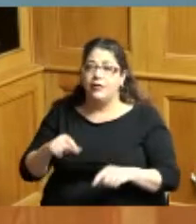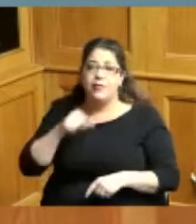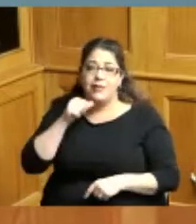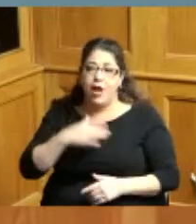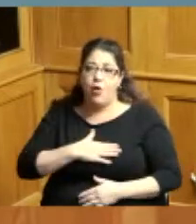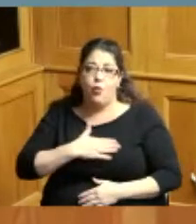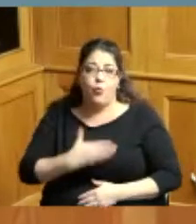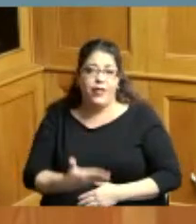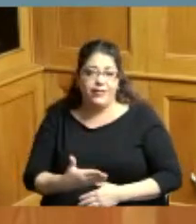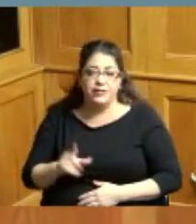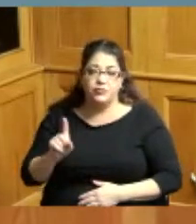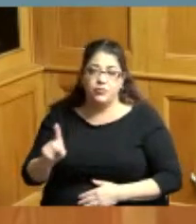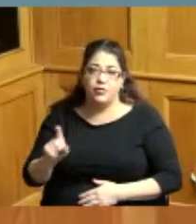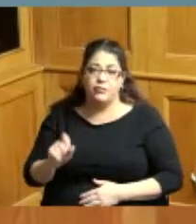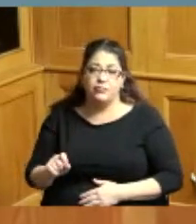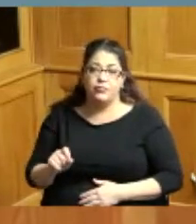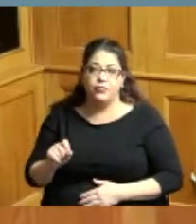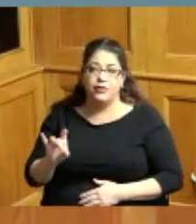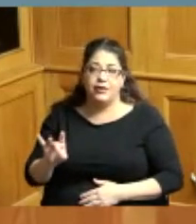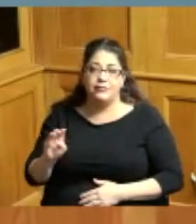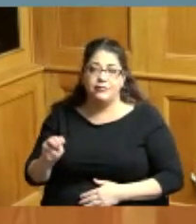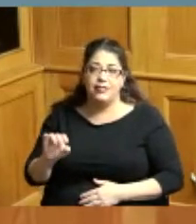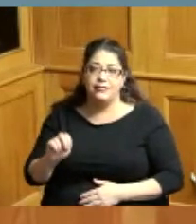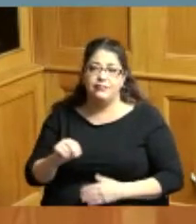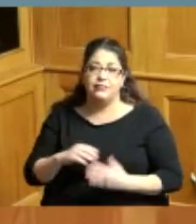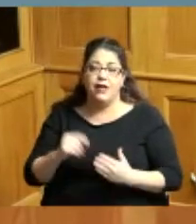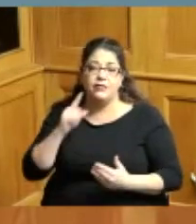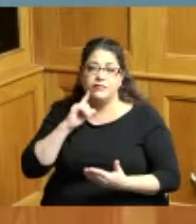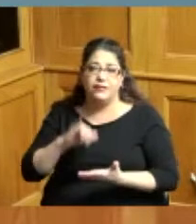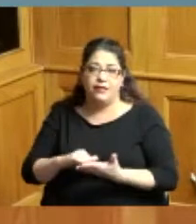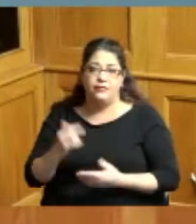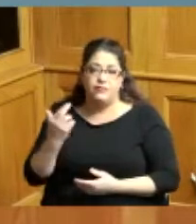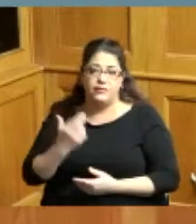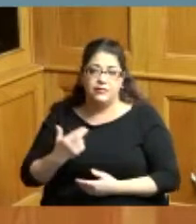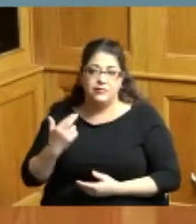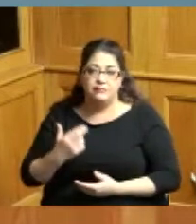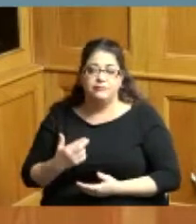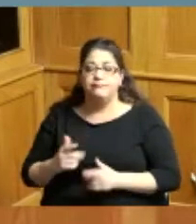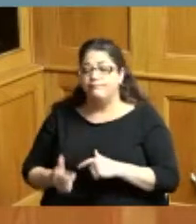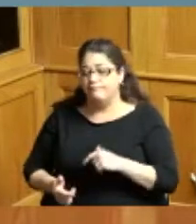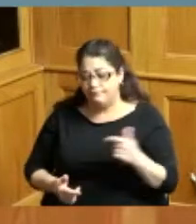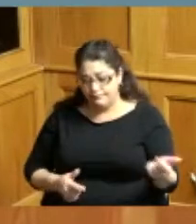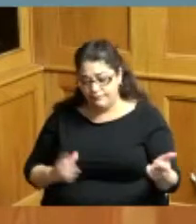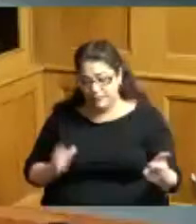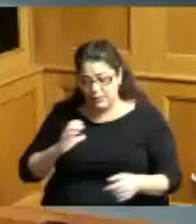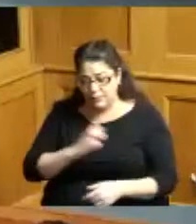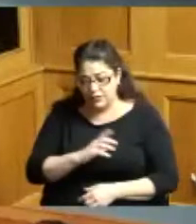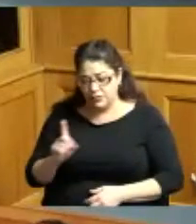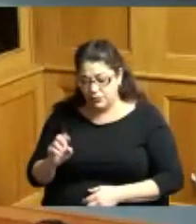justify spending that taxpayer money for that purpose Commissioner Driehaus thank you Madam